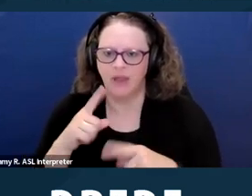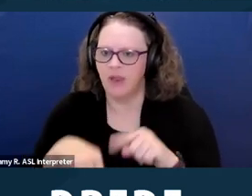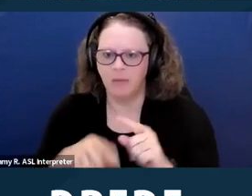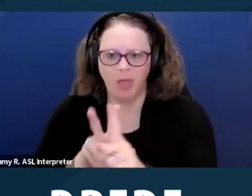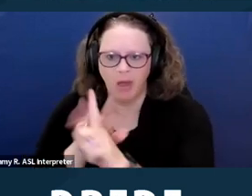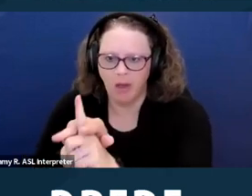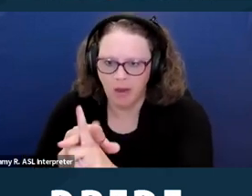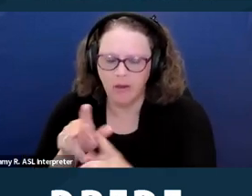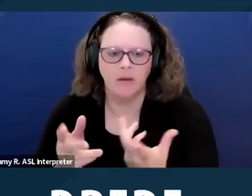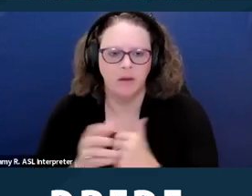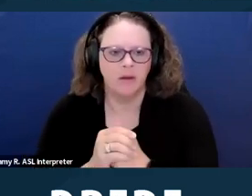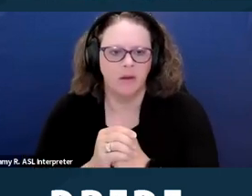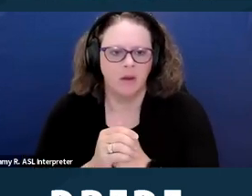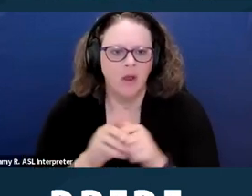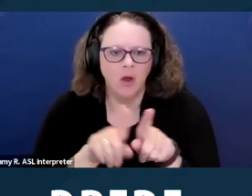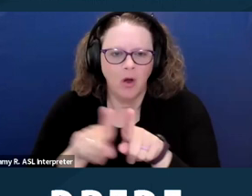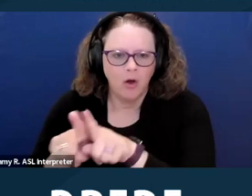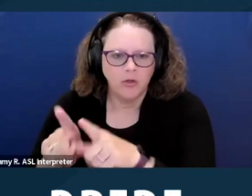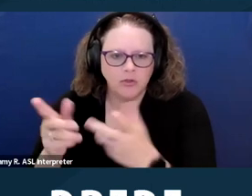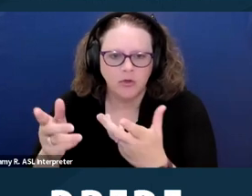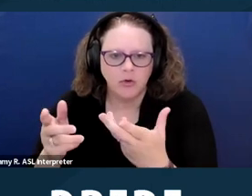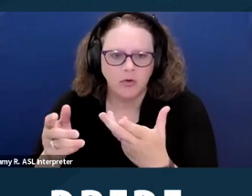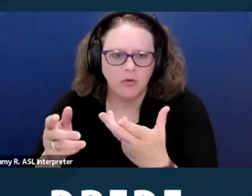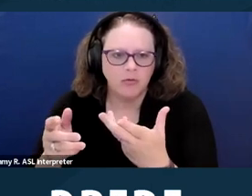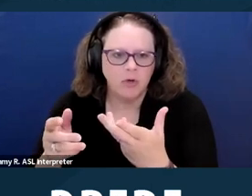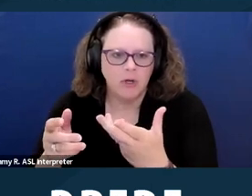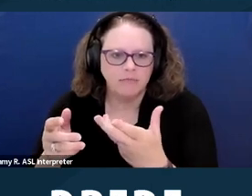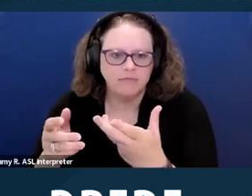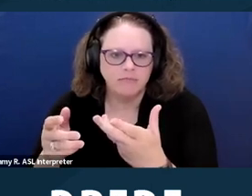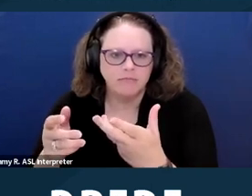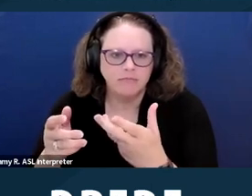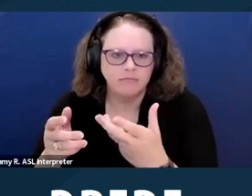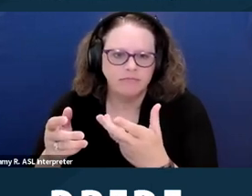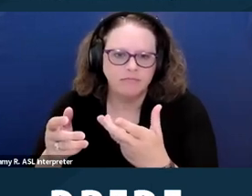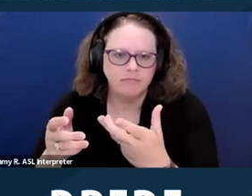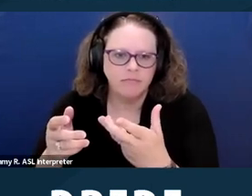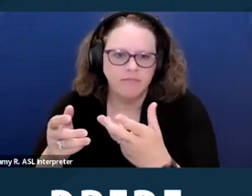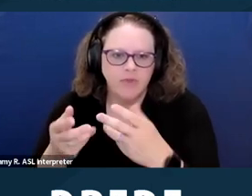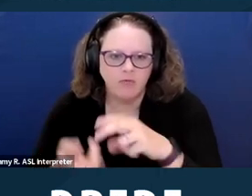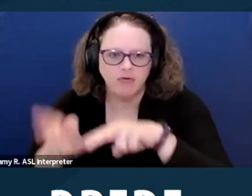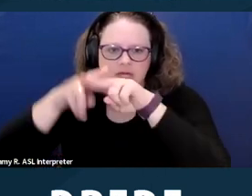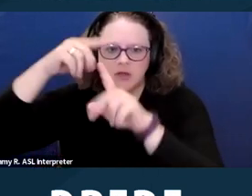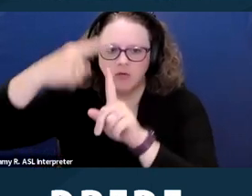with the voucher applies. A lot of tenants with Section Eight vouchers, they are savvy